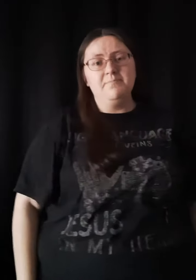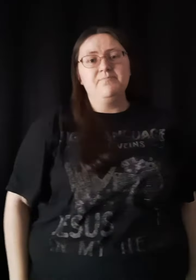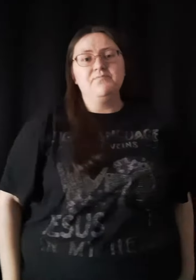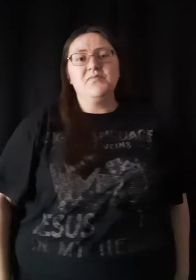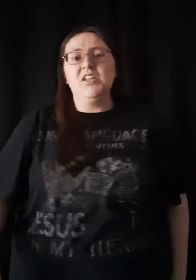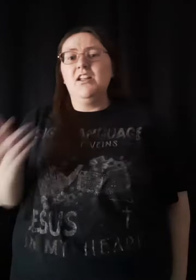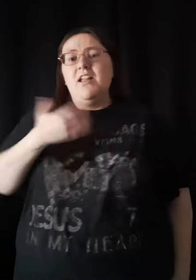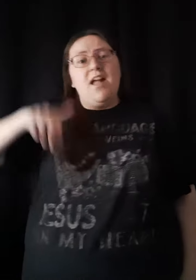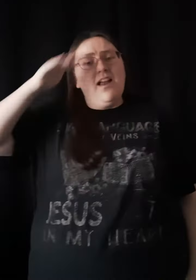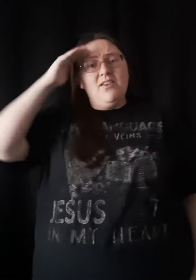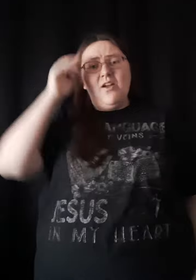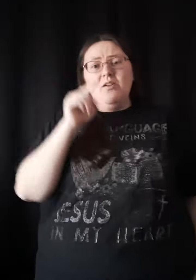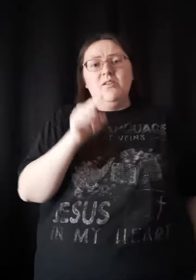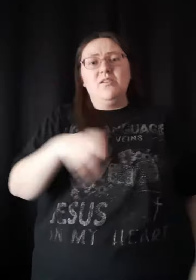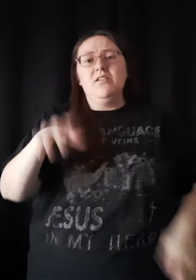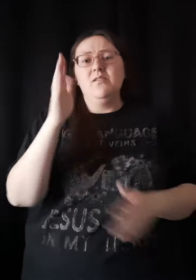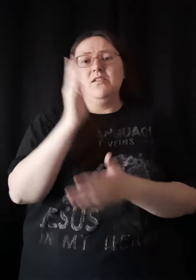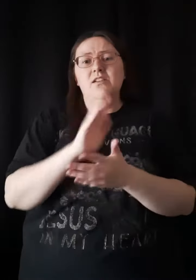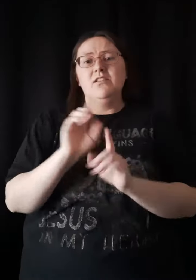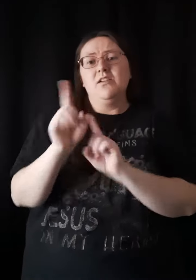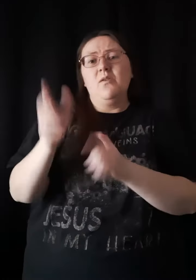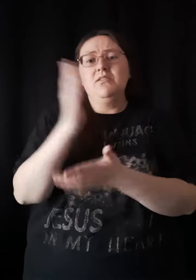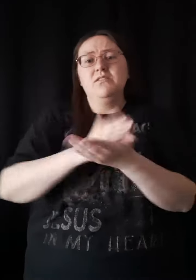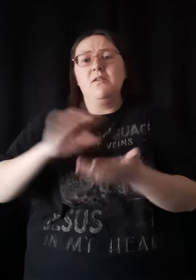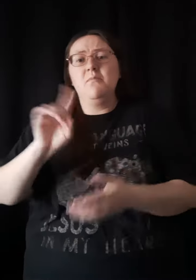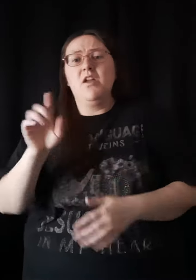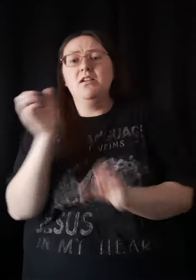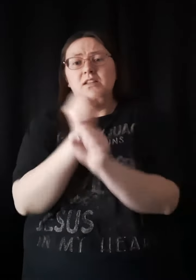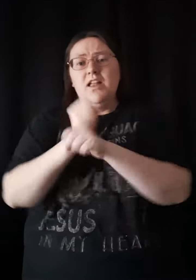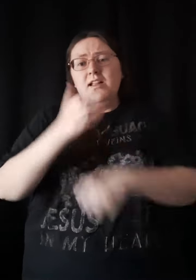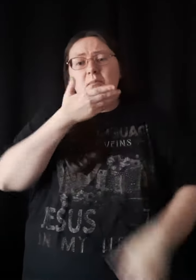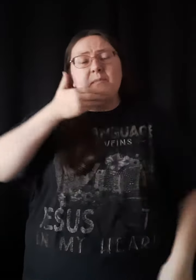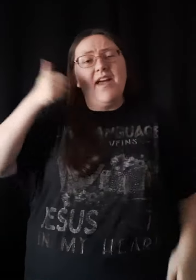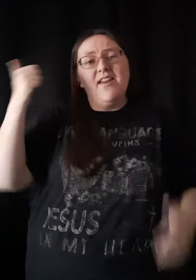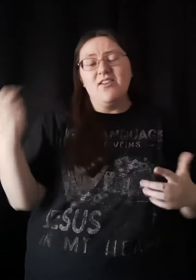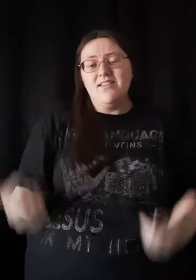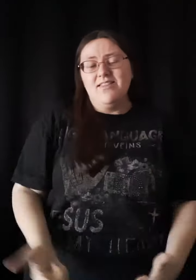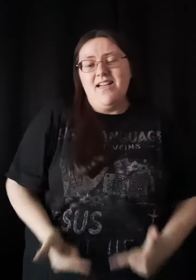And I know you're going somewhere to make a better life